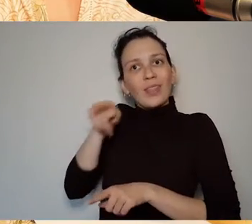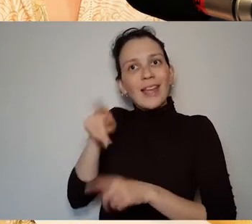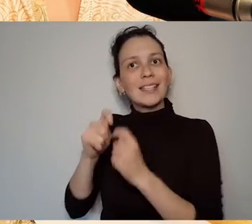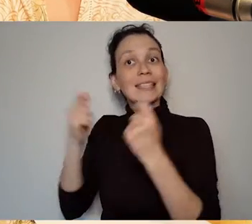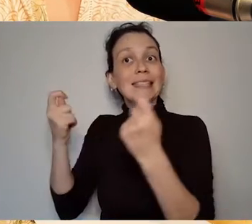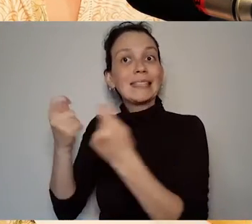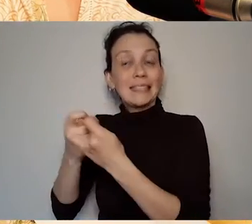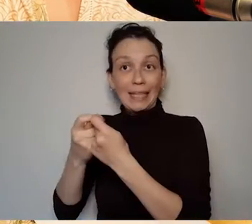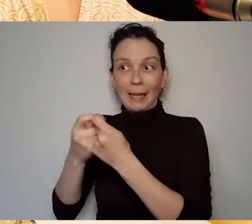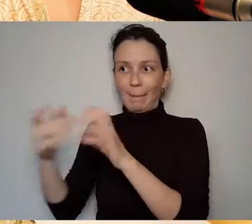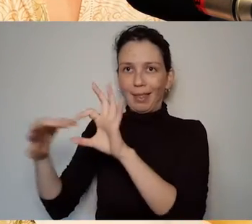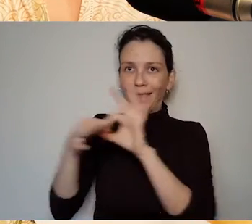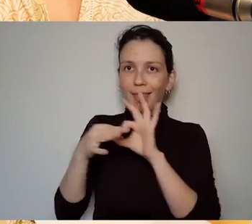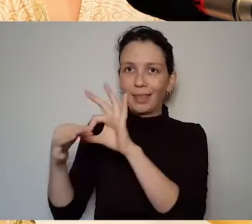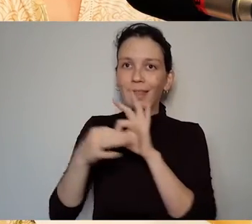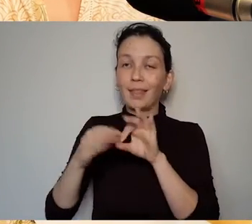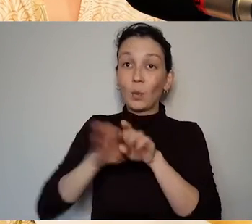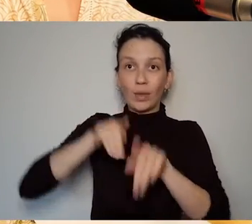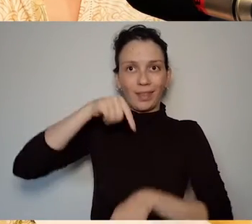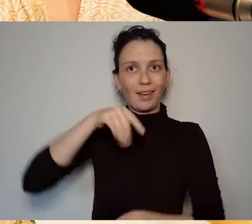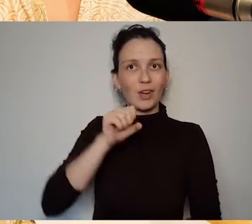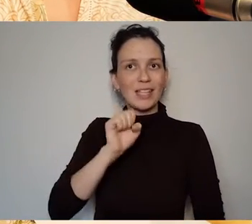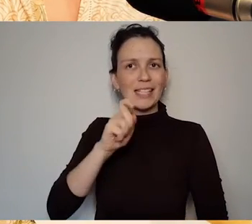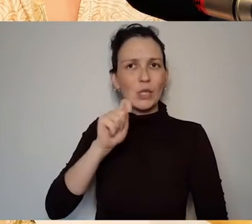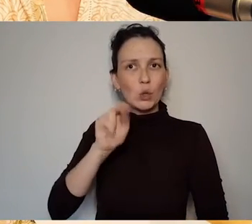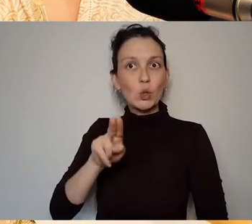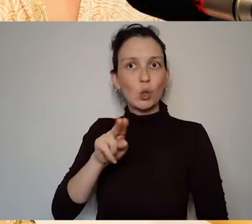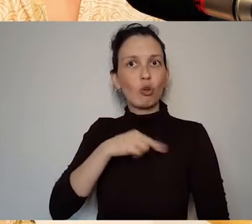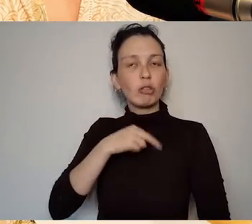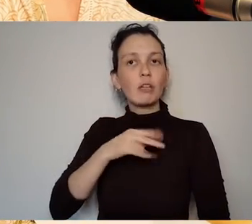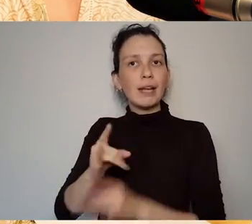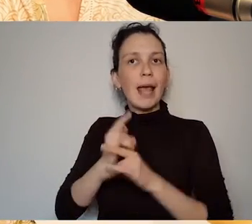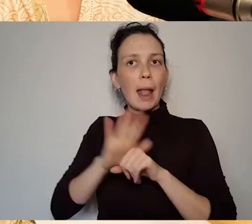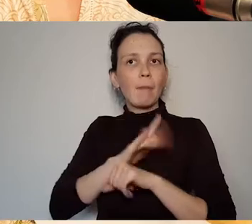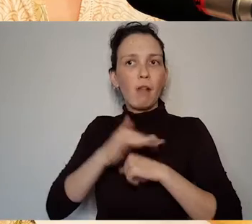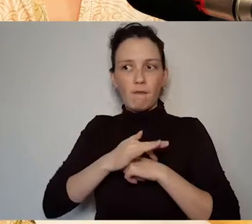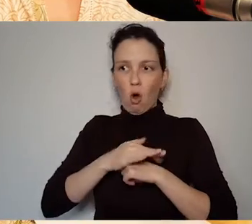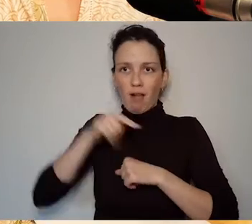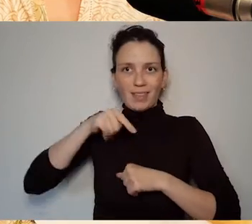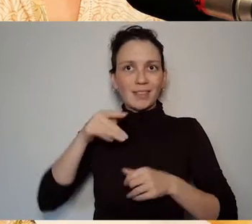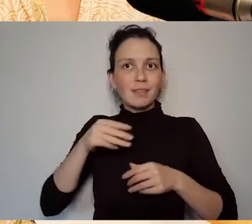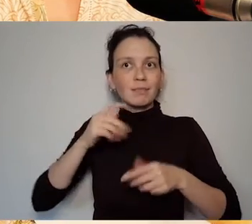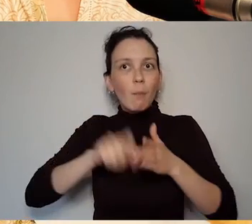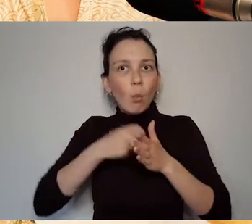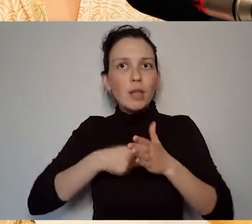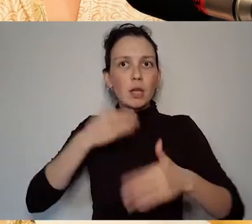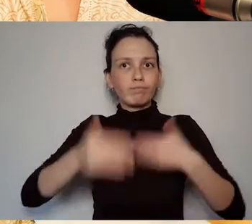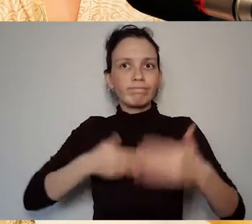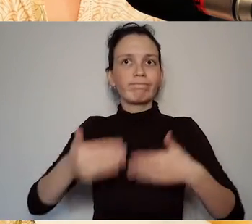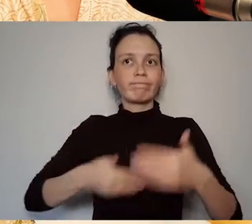to make that project work. So what's driving our research at the moment is this